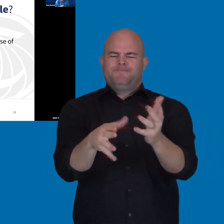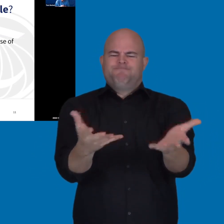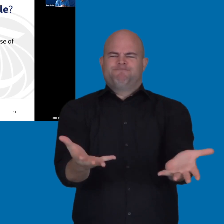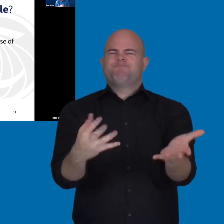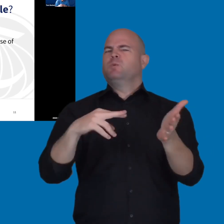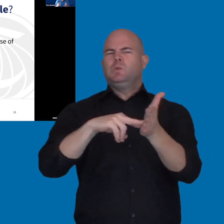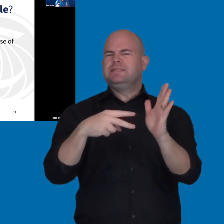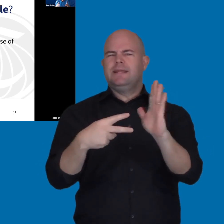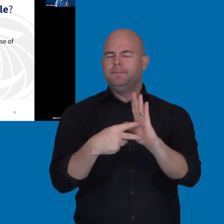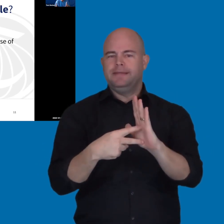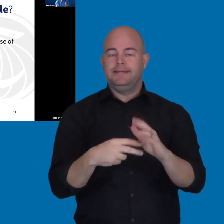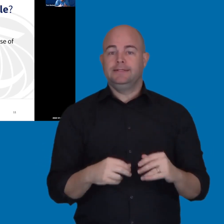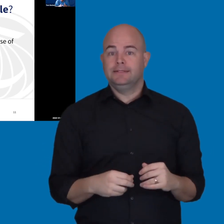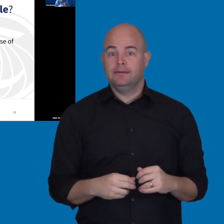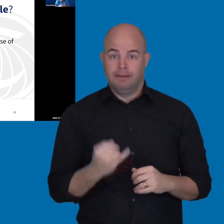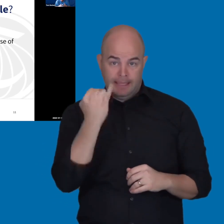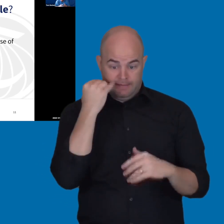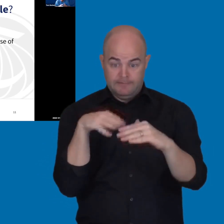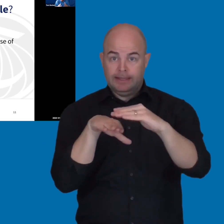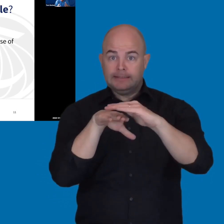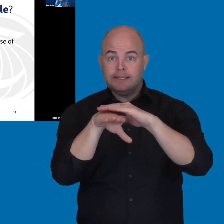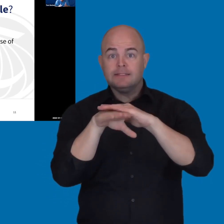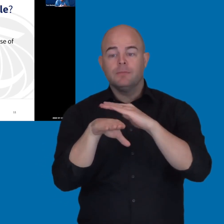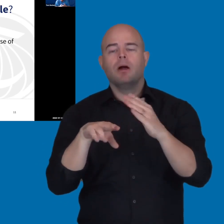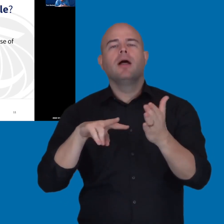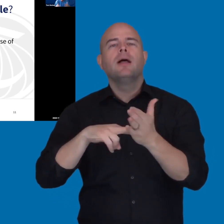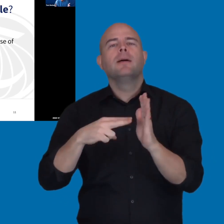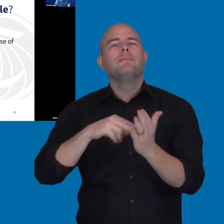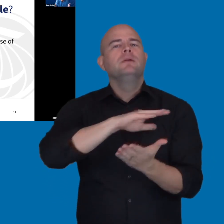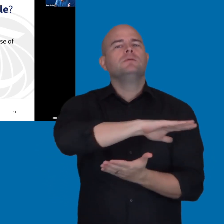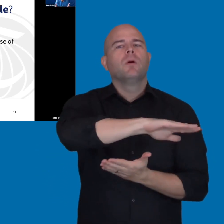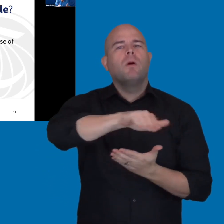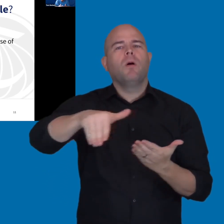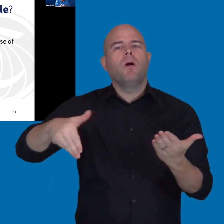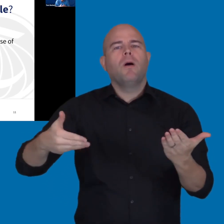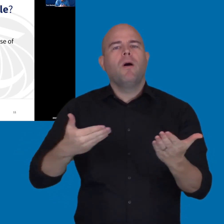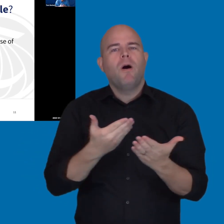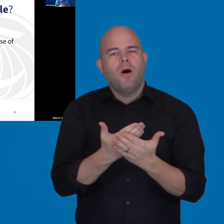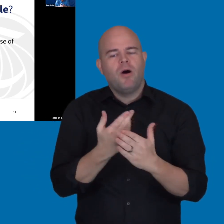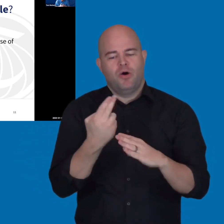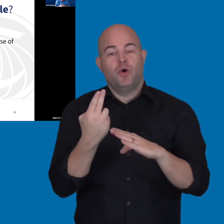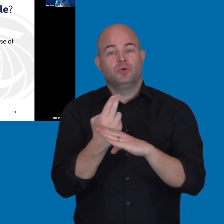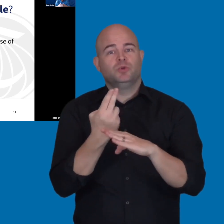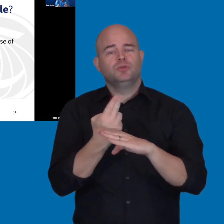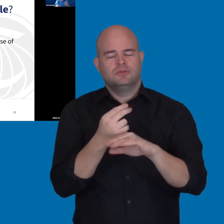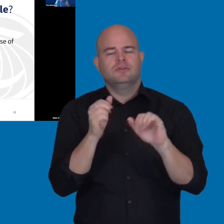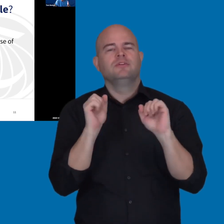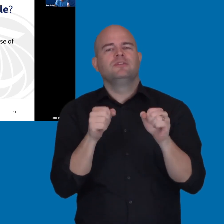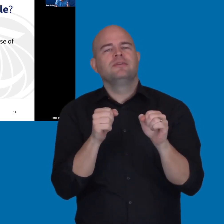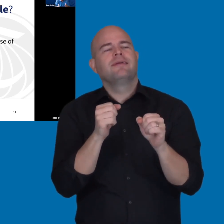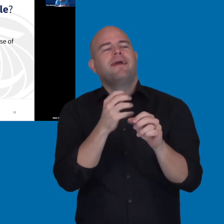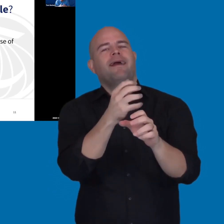If something's accessible, it means that our users, all of our users, are able to acquire the same information,